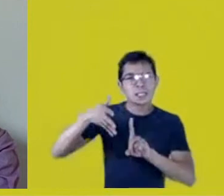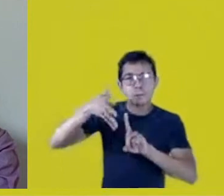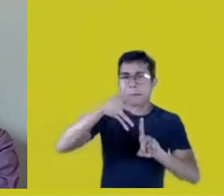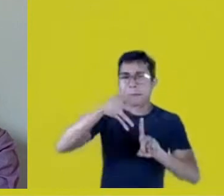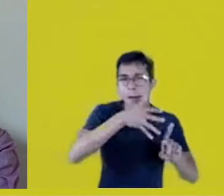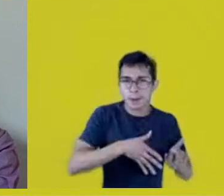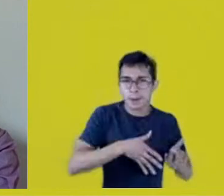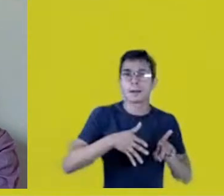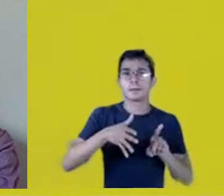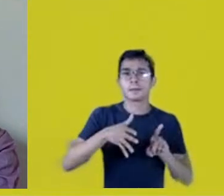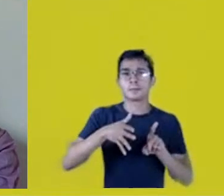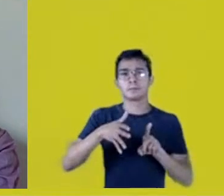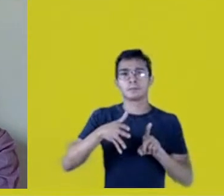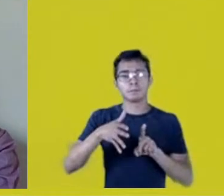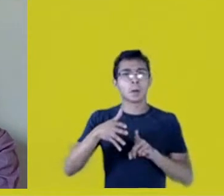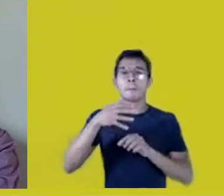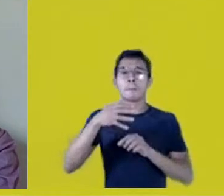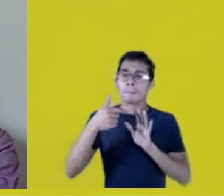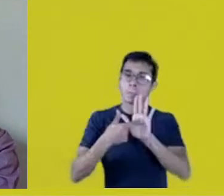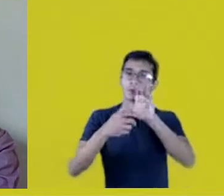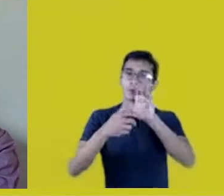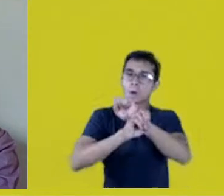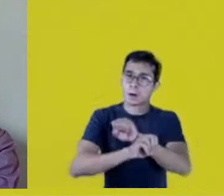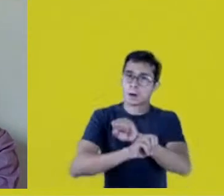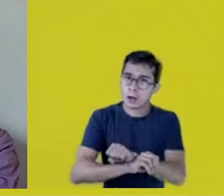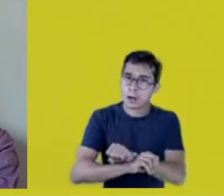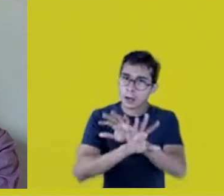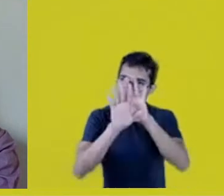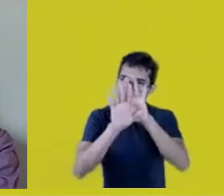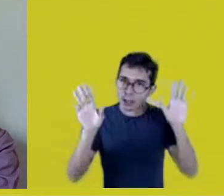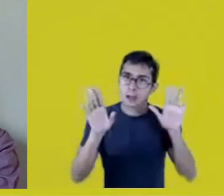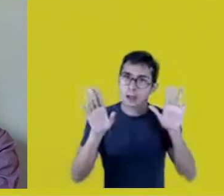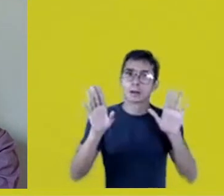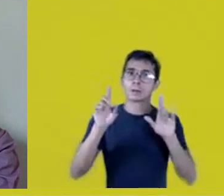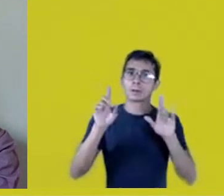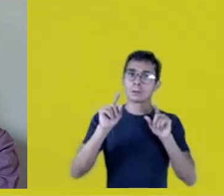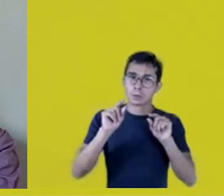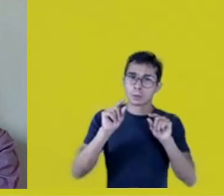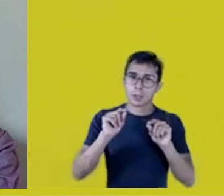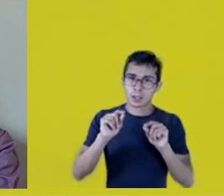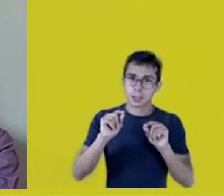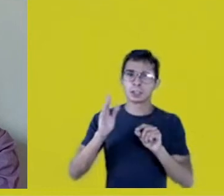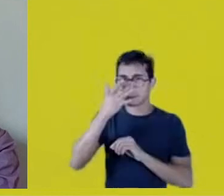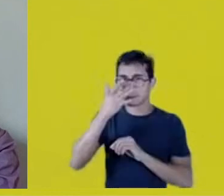who emphasized, in Grace’s and Márcio Abreu’s case as well as other artists